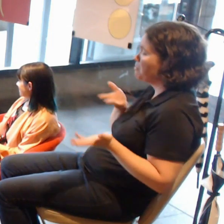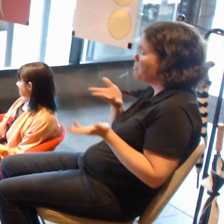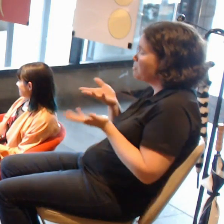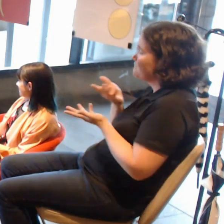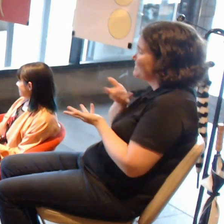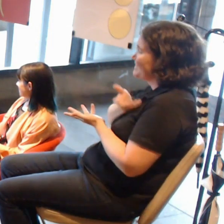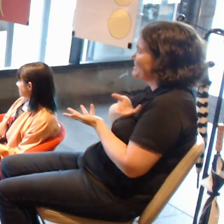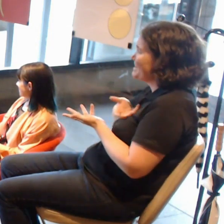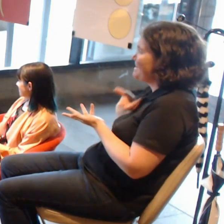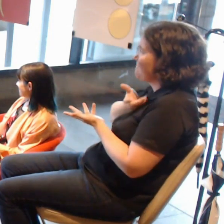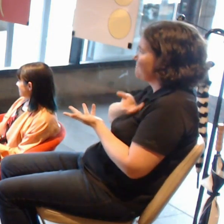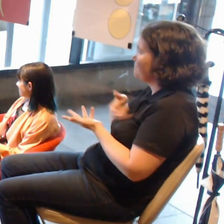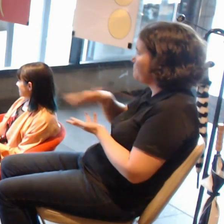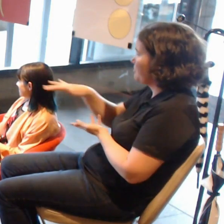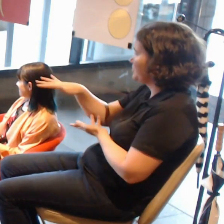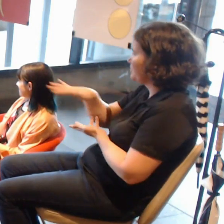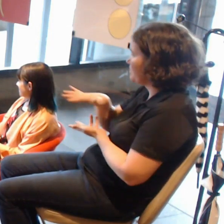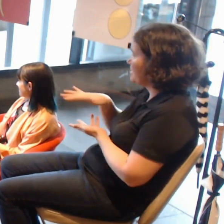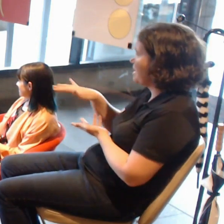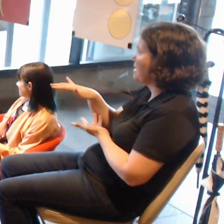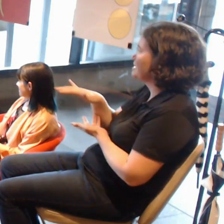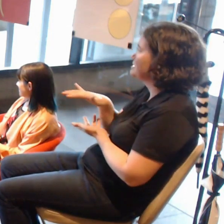Or do you see us breaking away from it